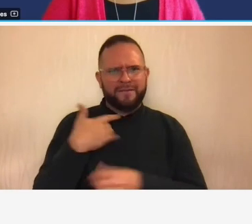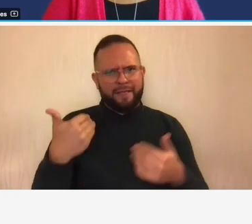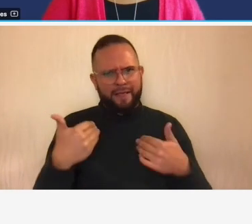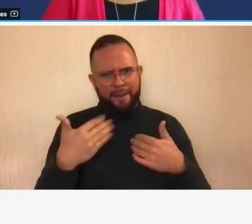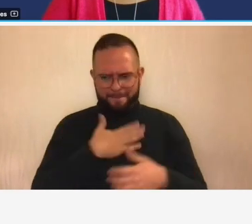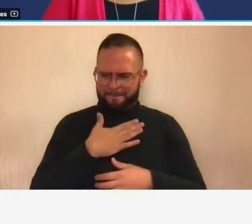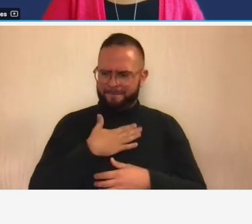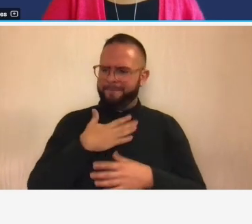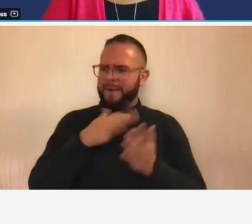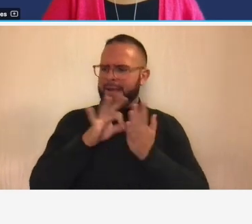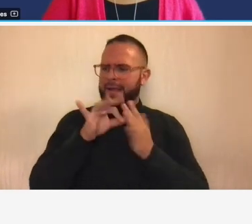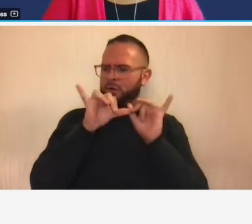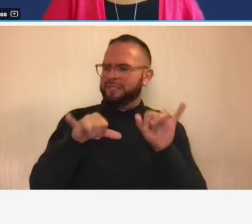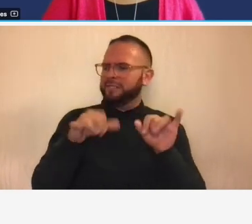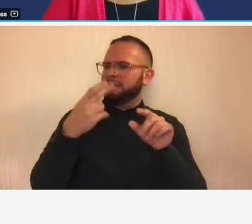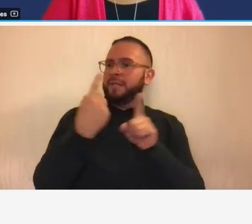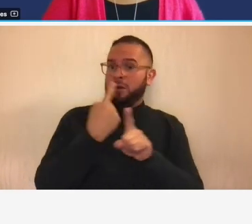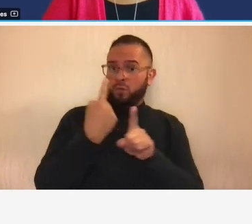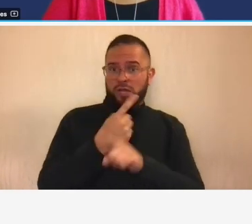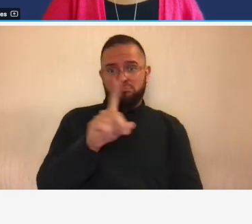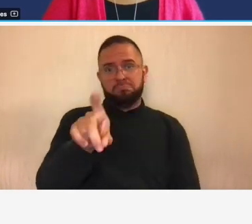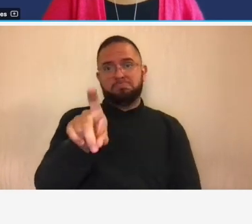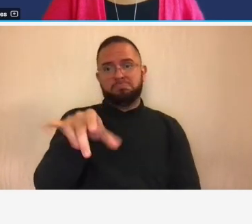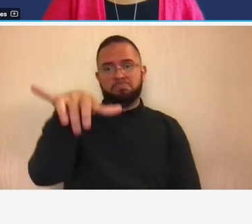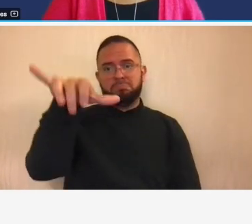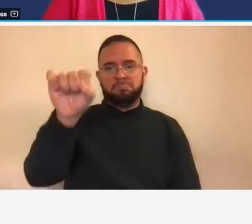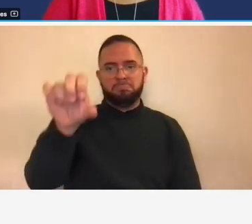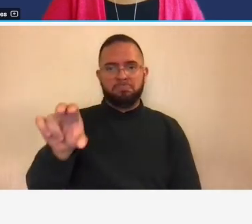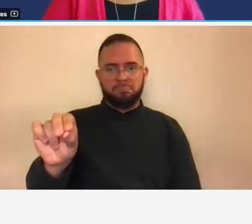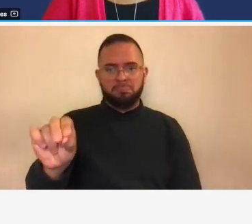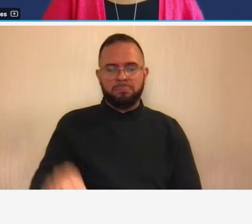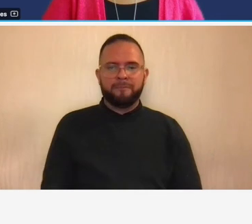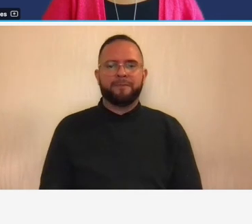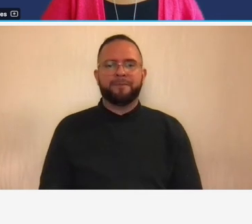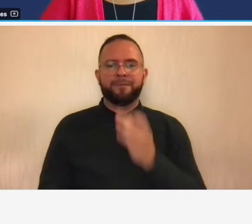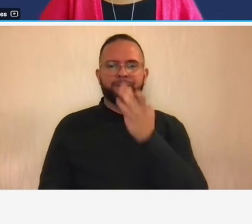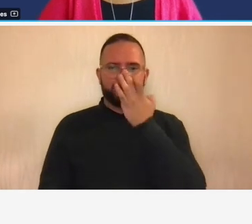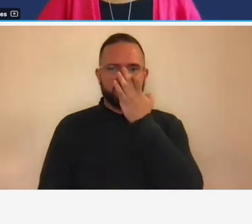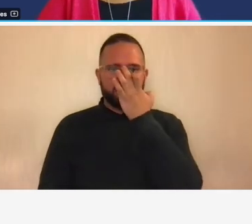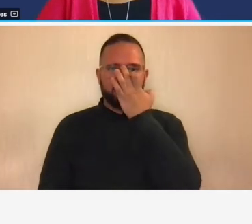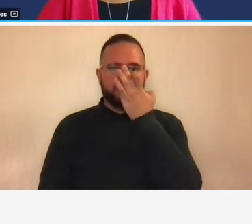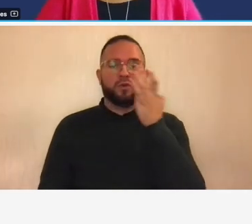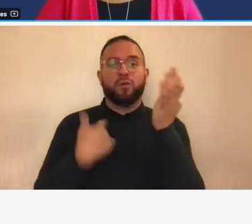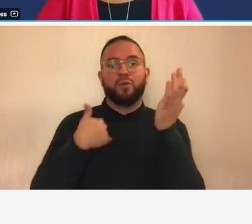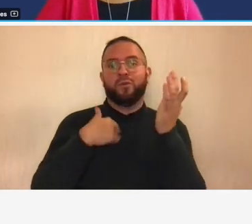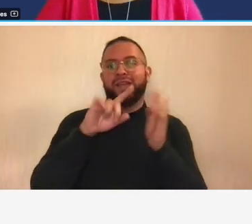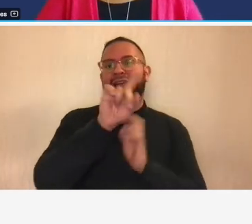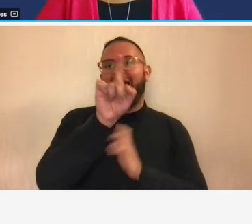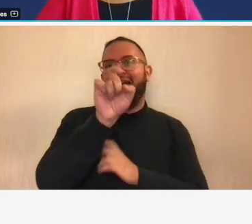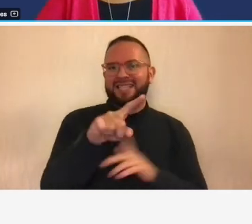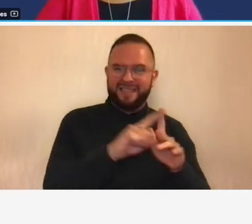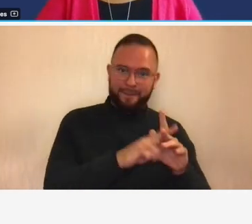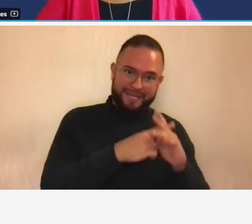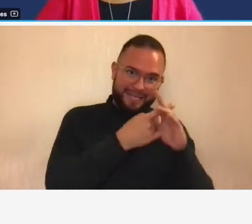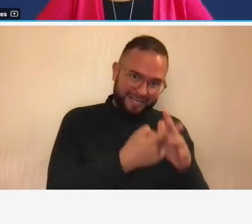so what we did is um we asked that question in the beginning and we had